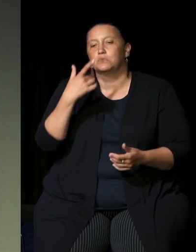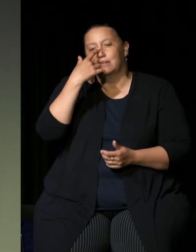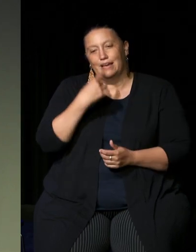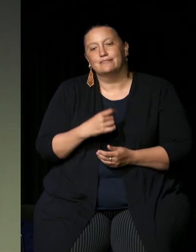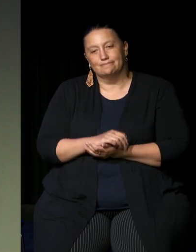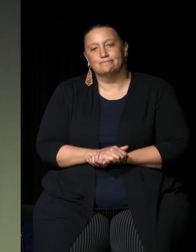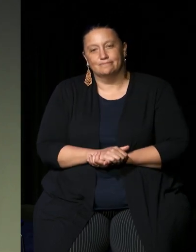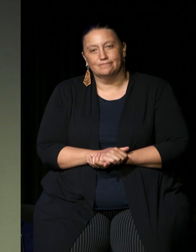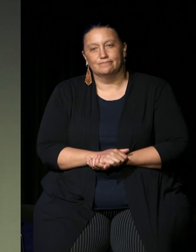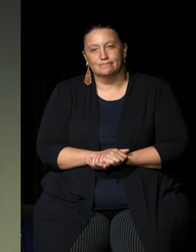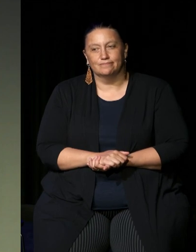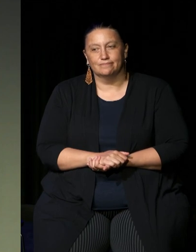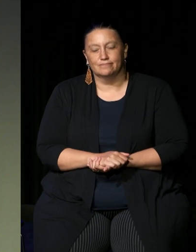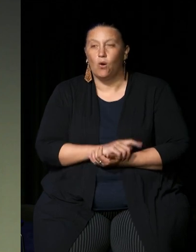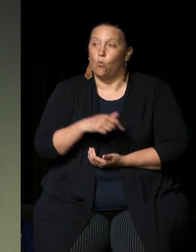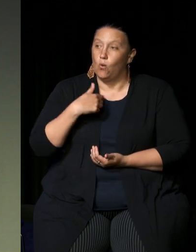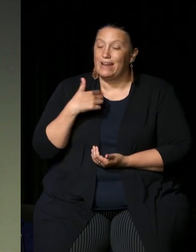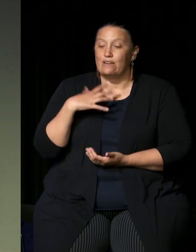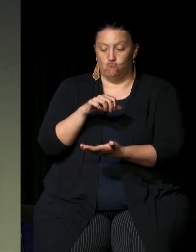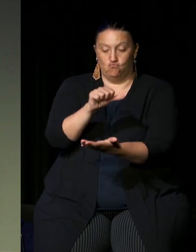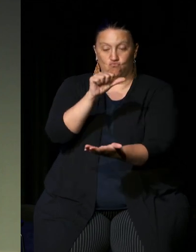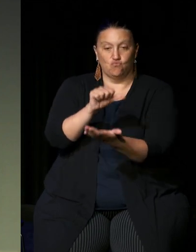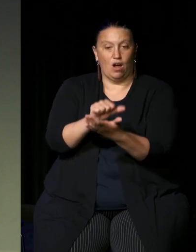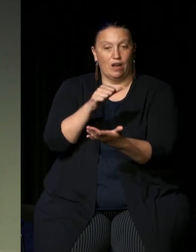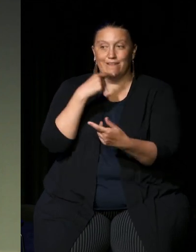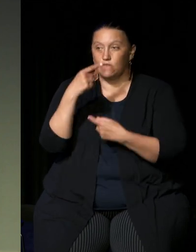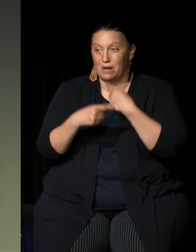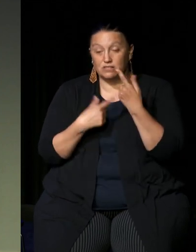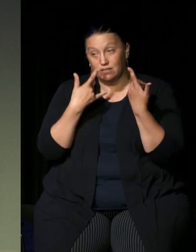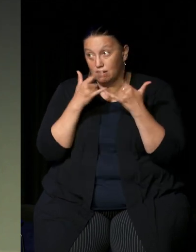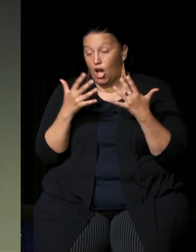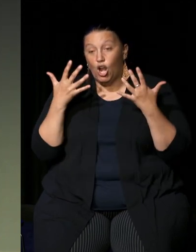together and it needs to be the right information because there is an awful lot of information out